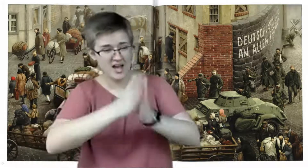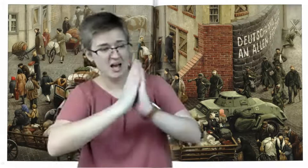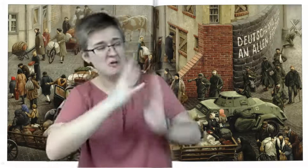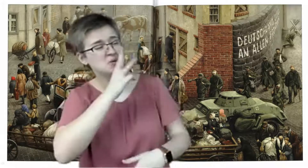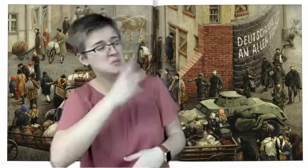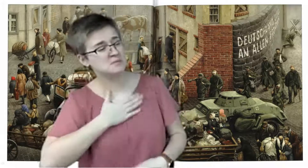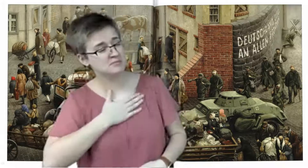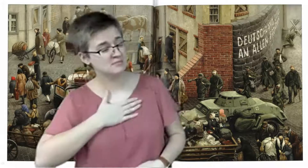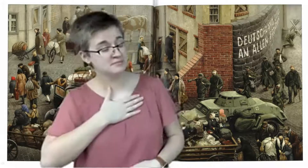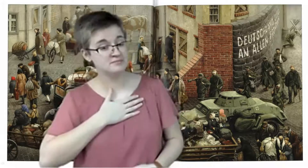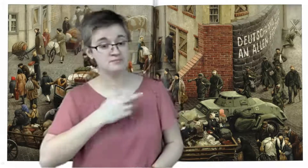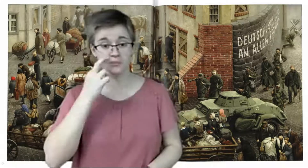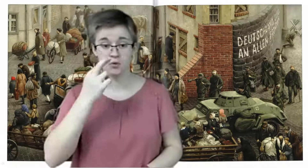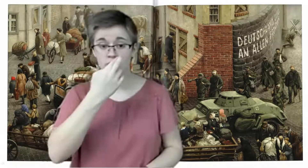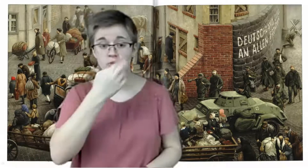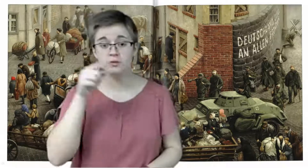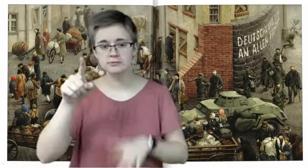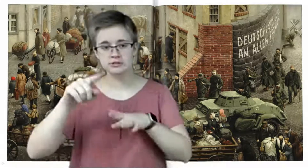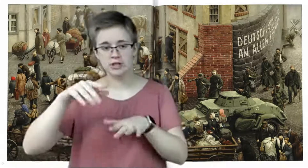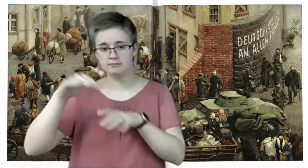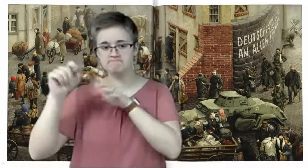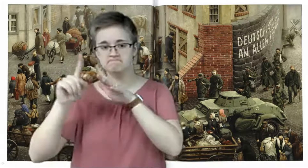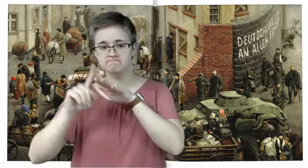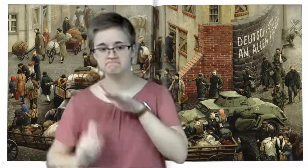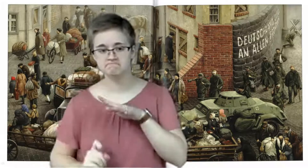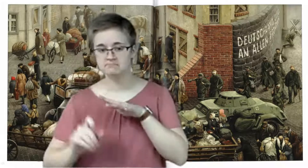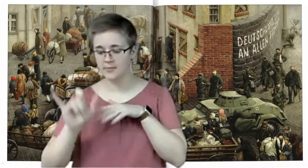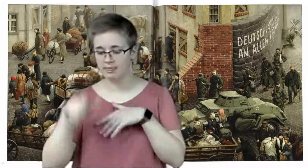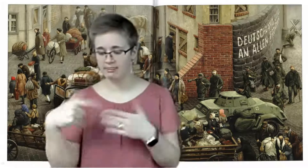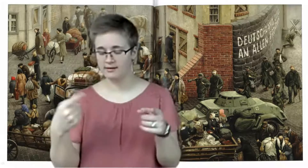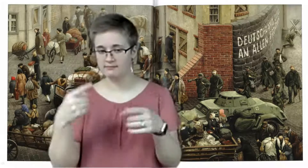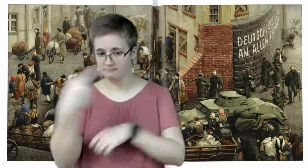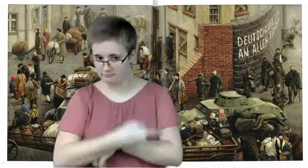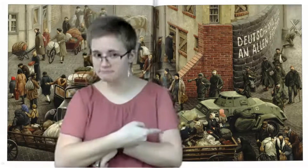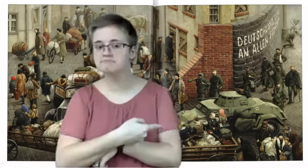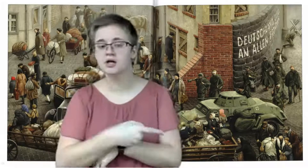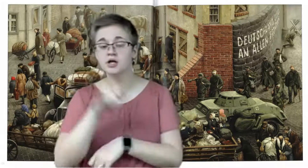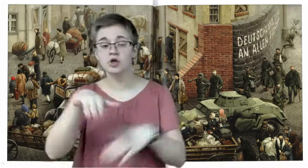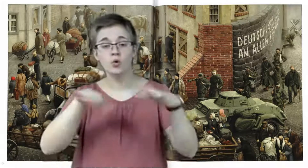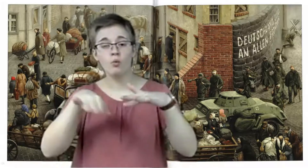Rose Blanche disappeared that day. She had walked into the forest again.